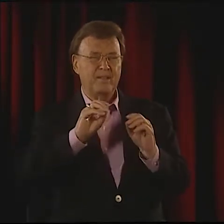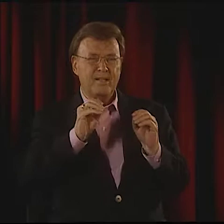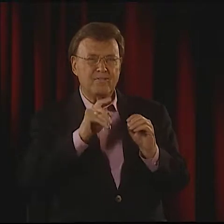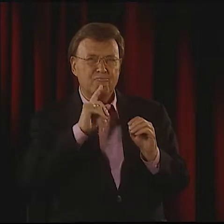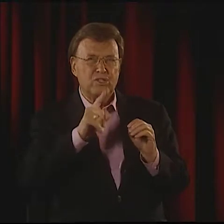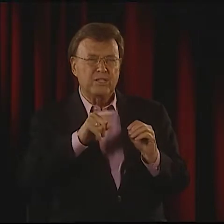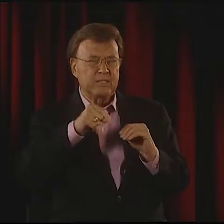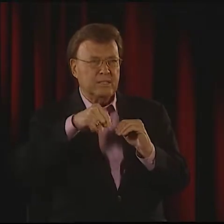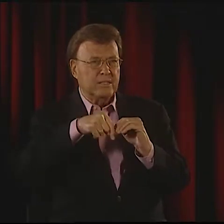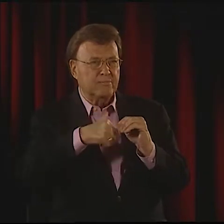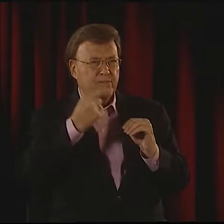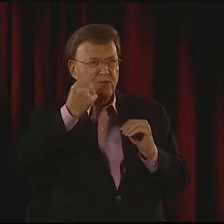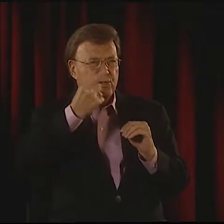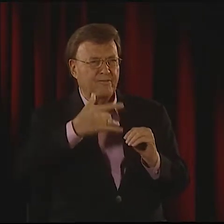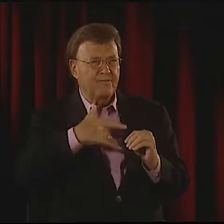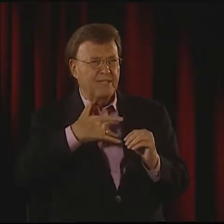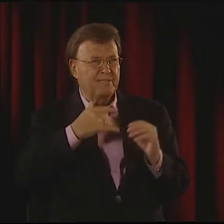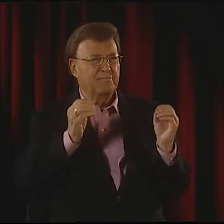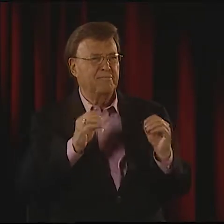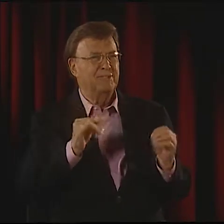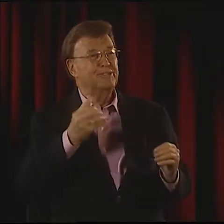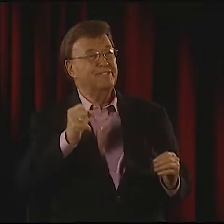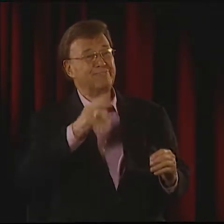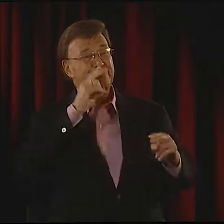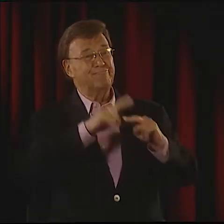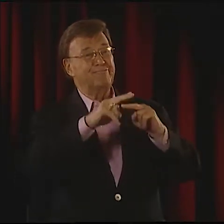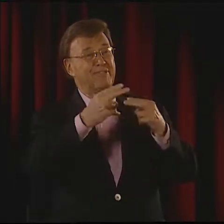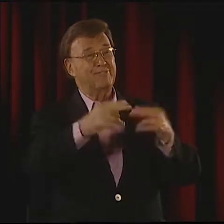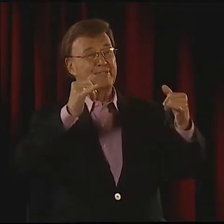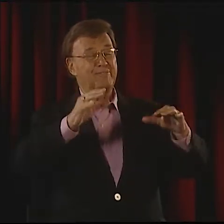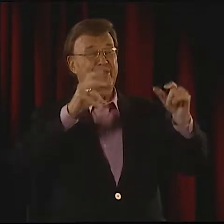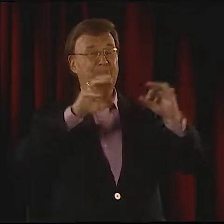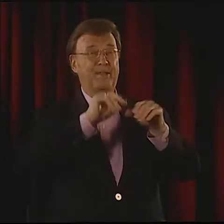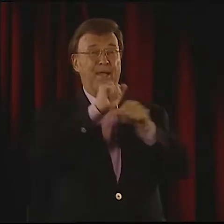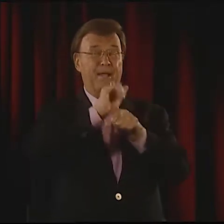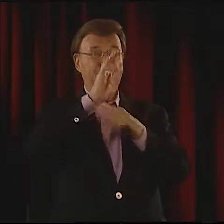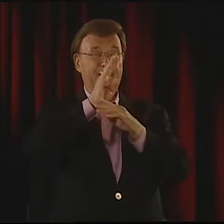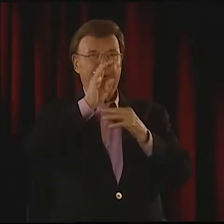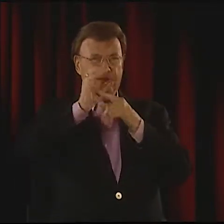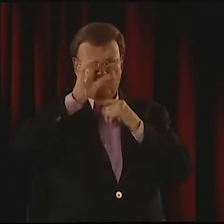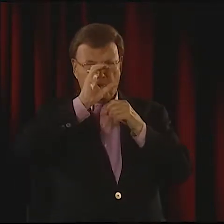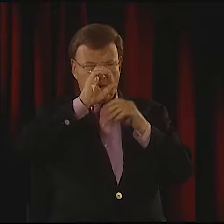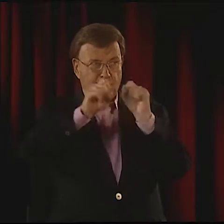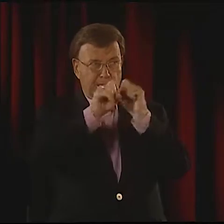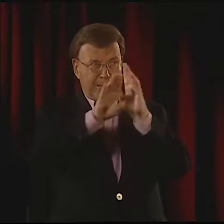WE WERE DOING SOMETHING TOTALLY DIFFERENT HERE. I ENJOYED WATCHING OTHER PEOPLE DO ABC STORIES.